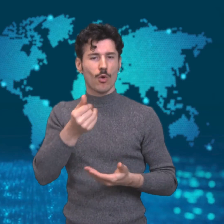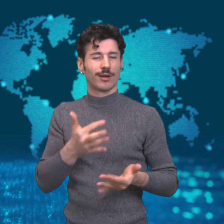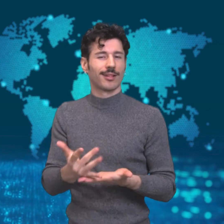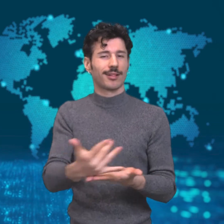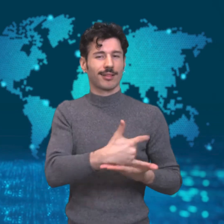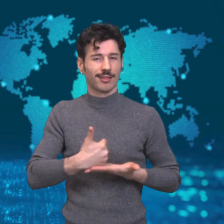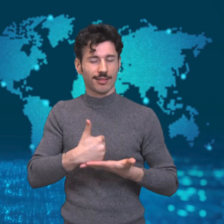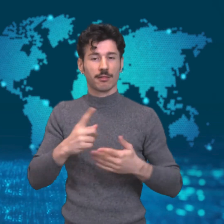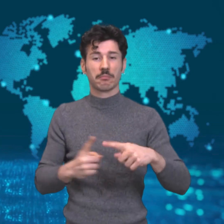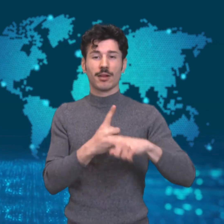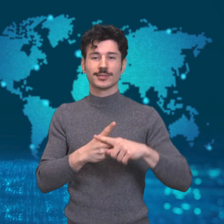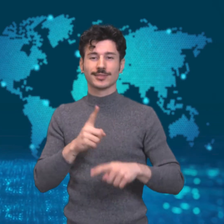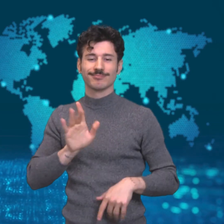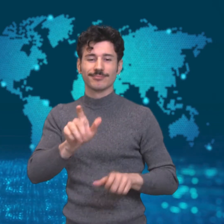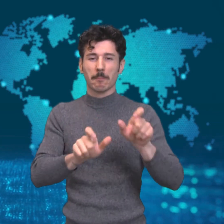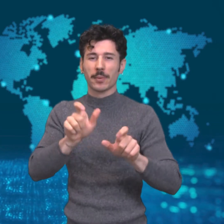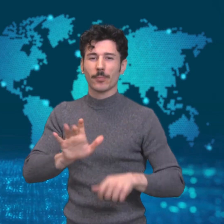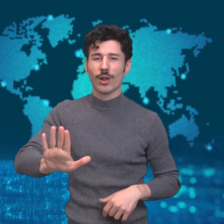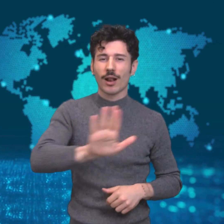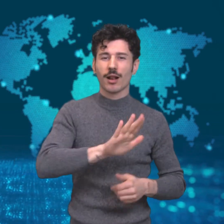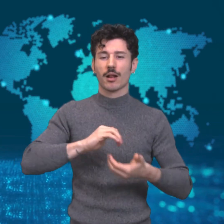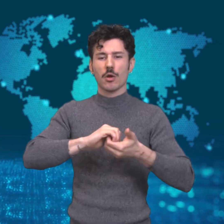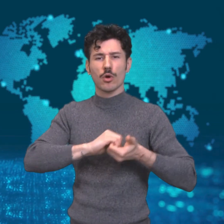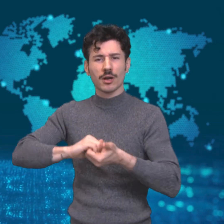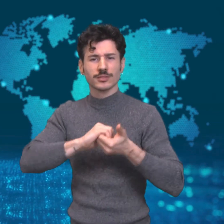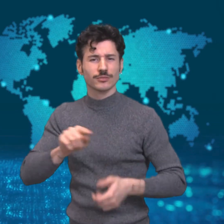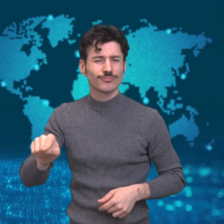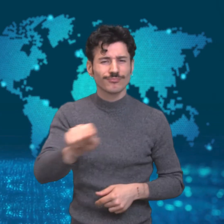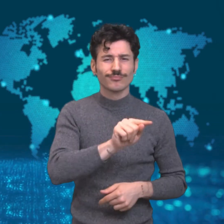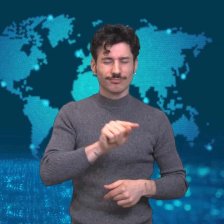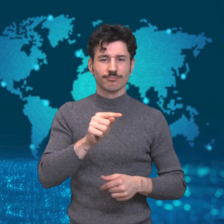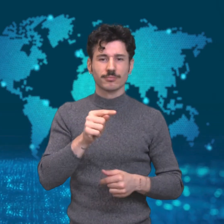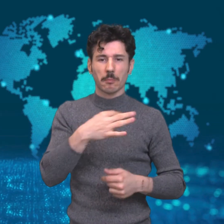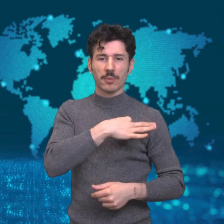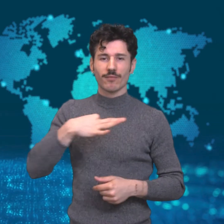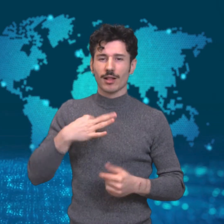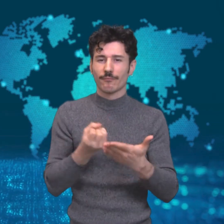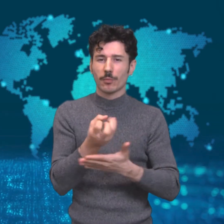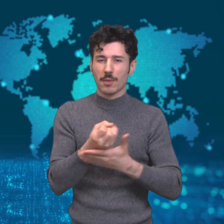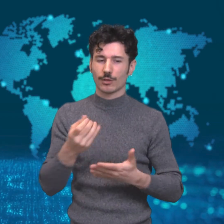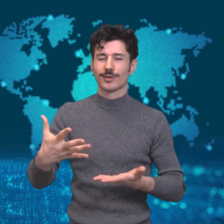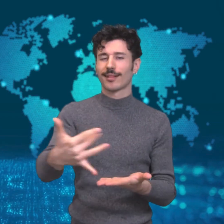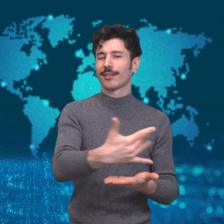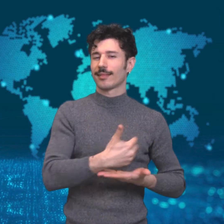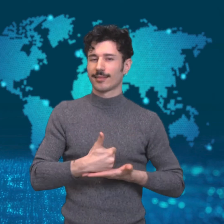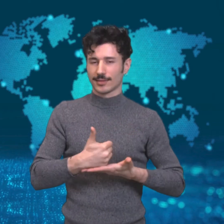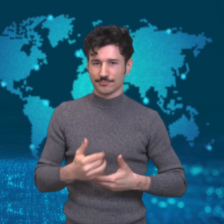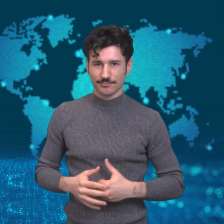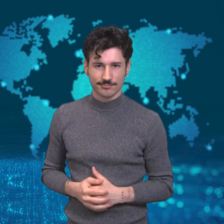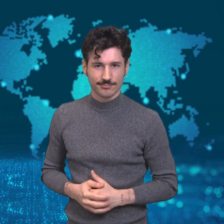steal money and personal information from individuals and organizations.